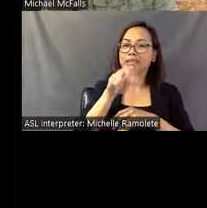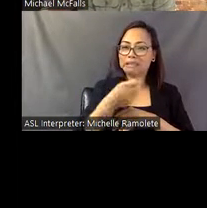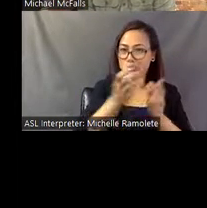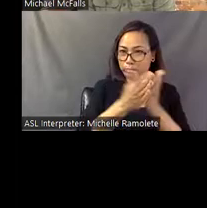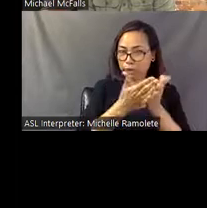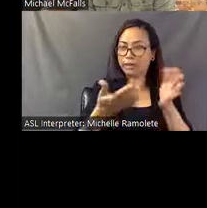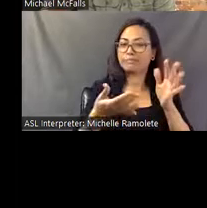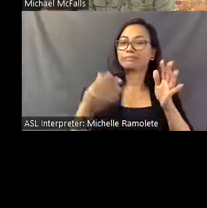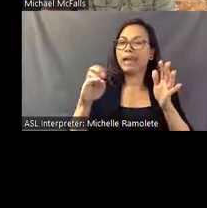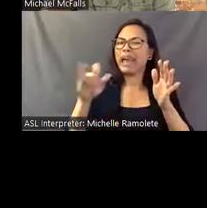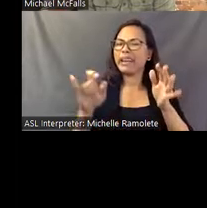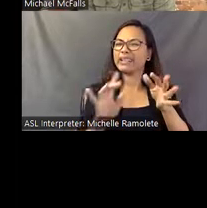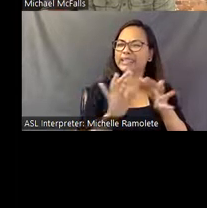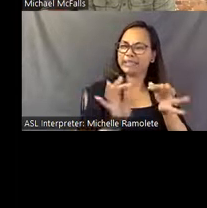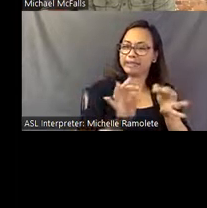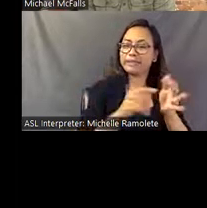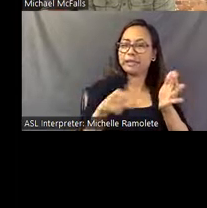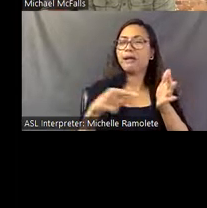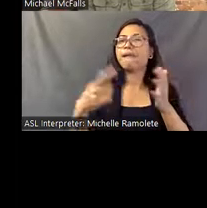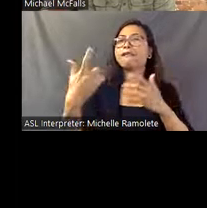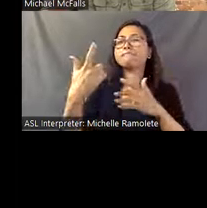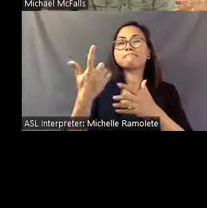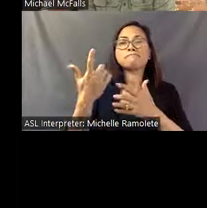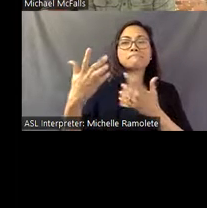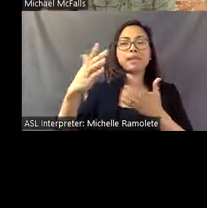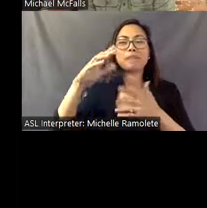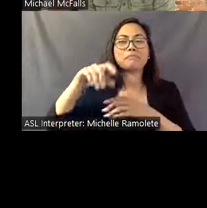the first dozen years in New York as a midnight cowboy street hustler.